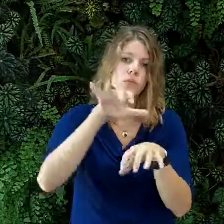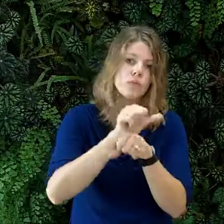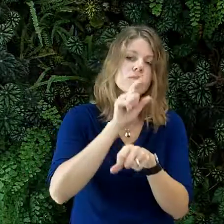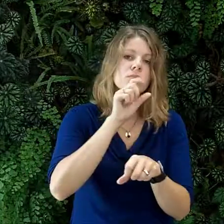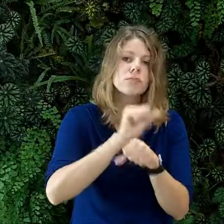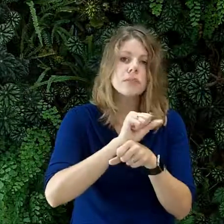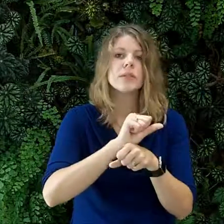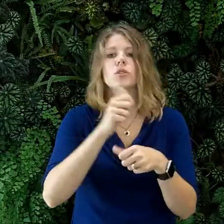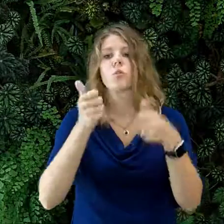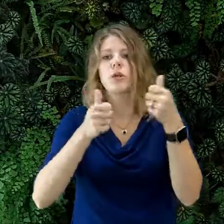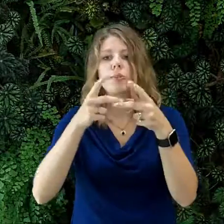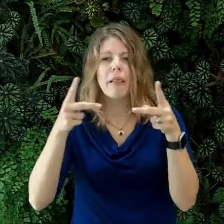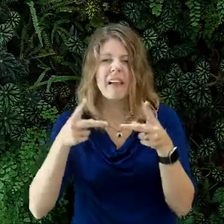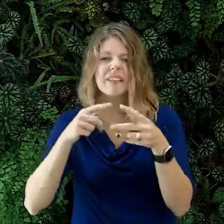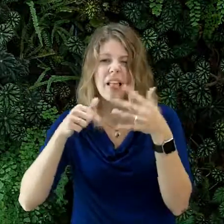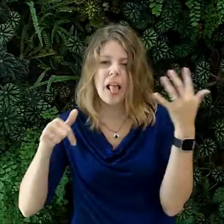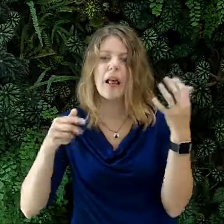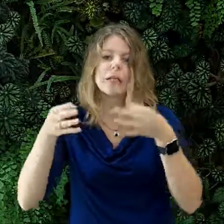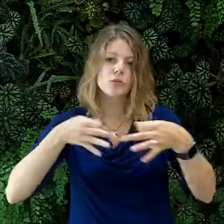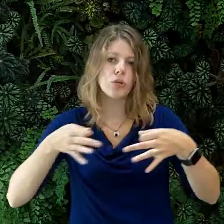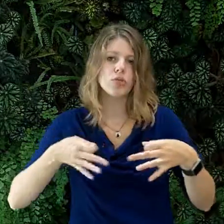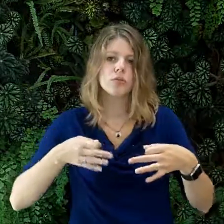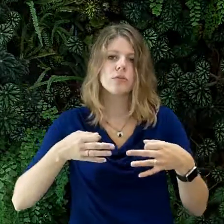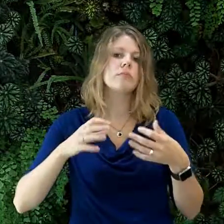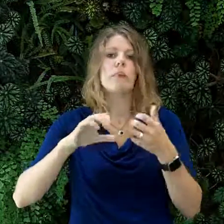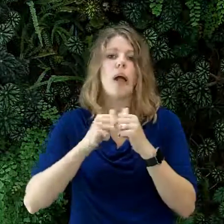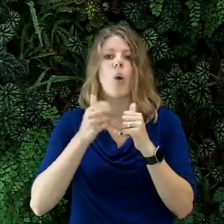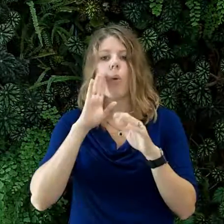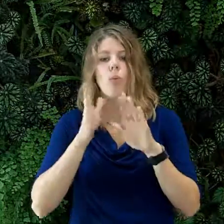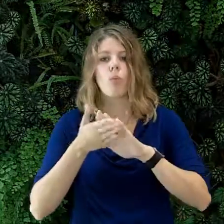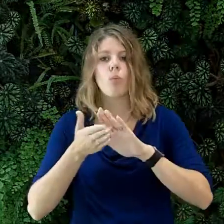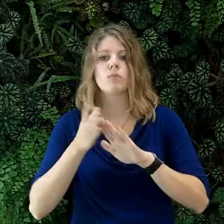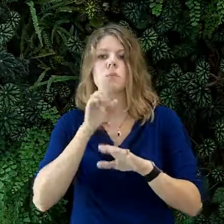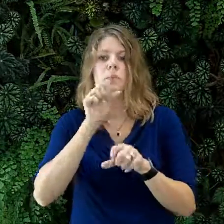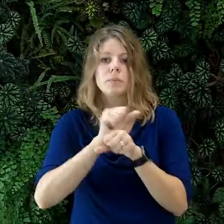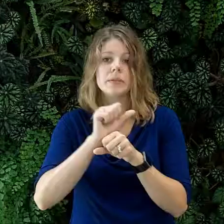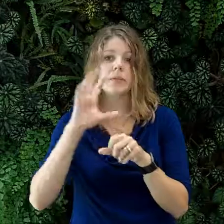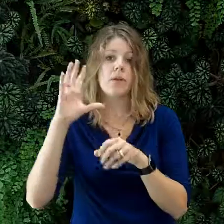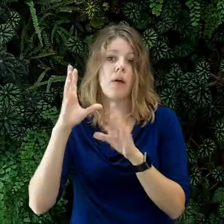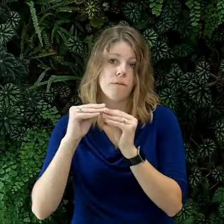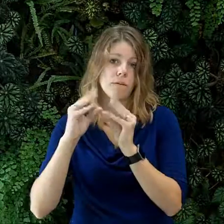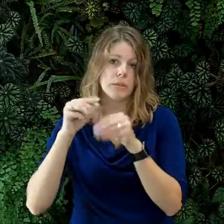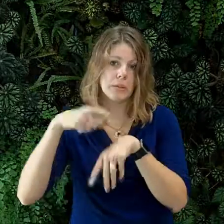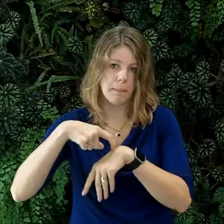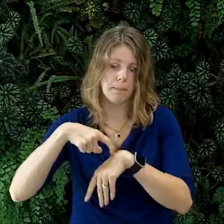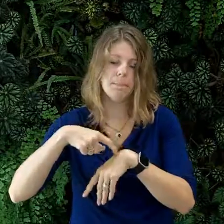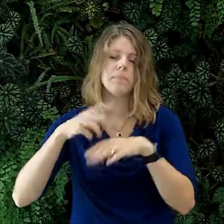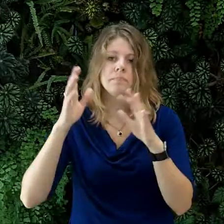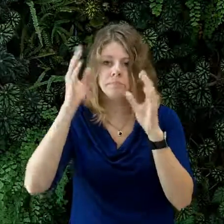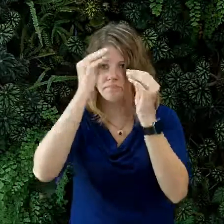where your booth will be located, how everything will run, and other instructions will be explained in detail as we get closer to the conference time.